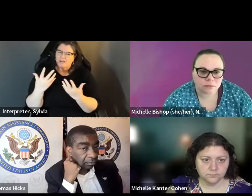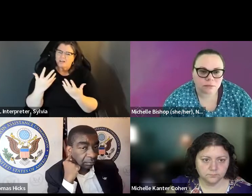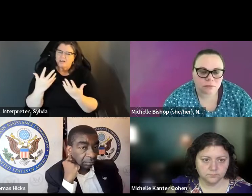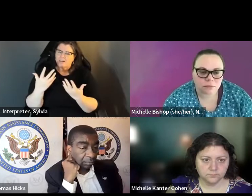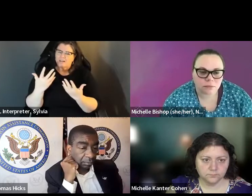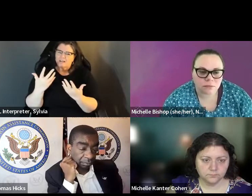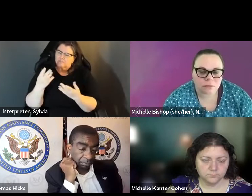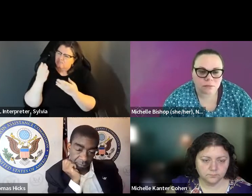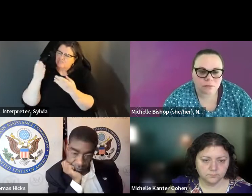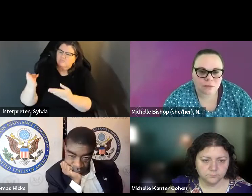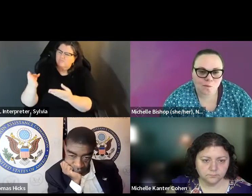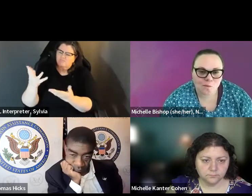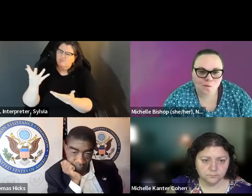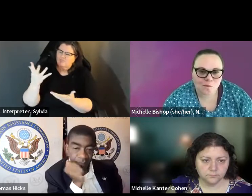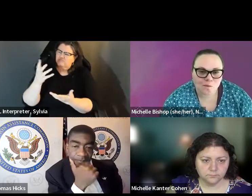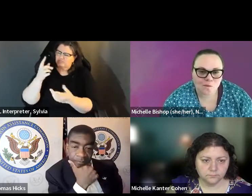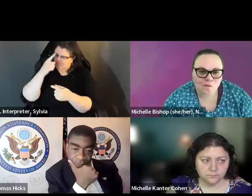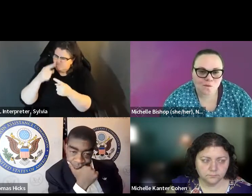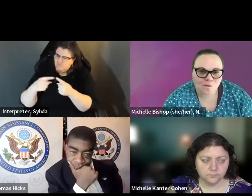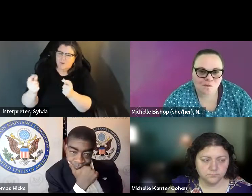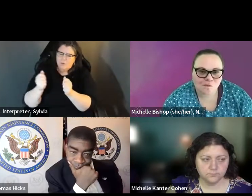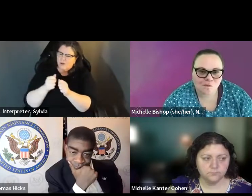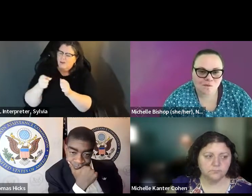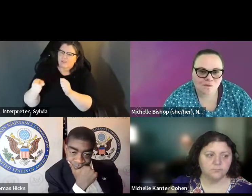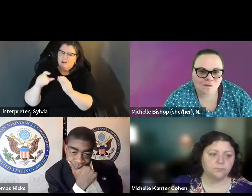Florida challenging the constitutionality of laws that